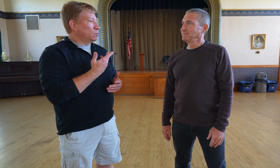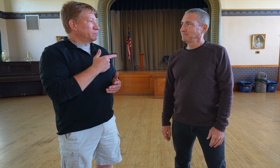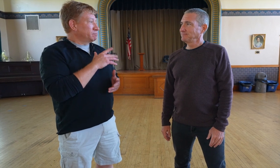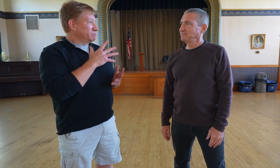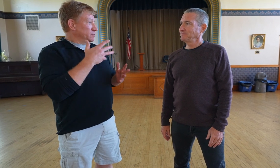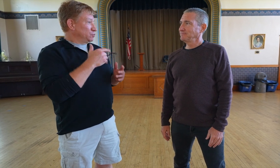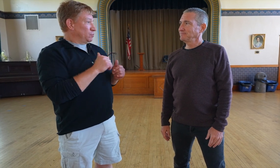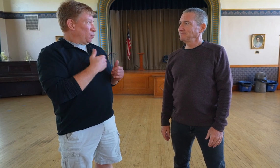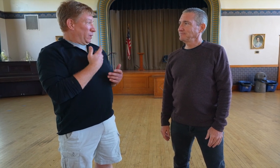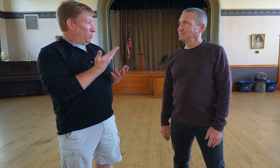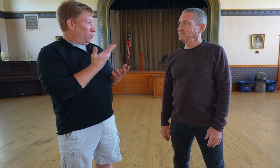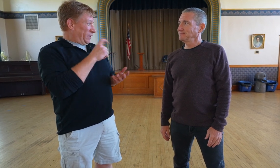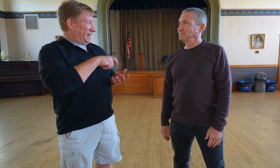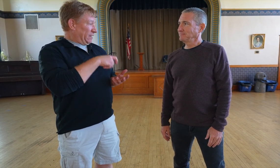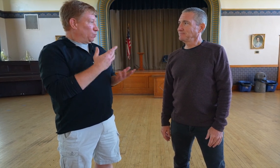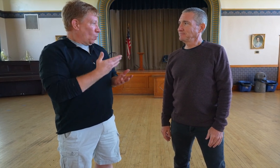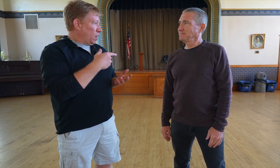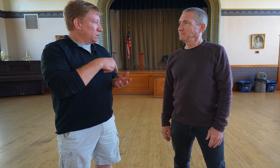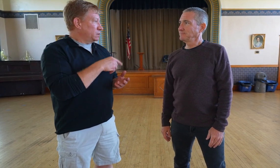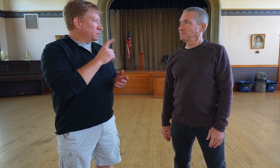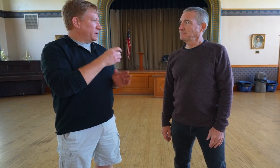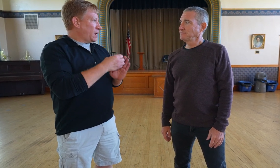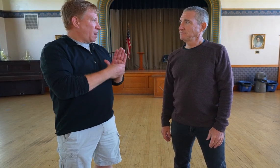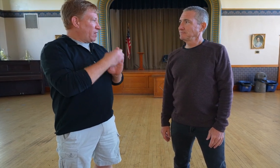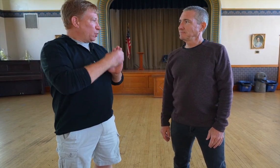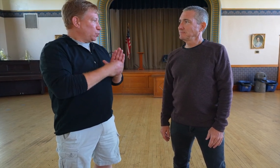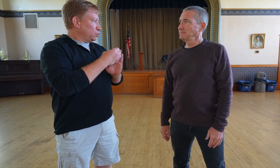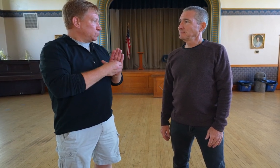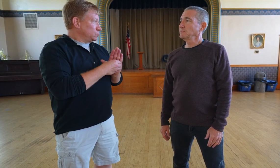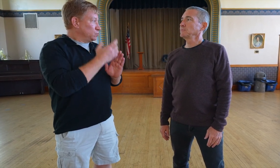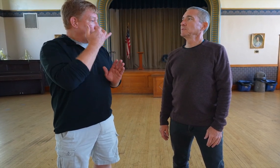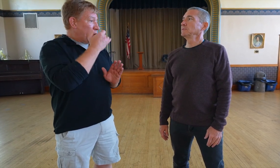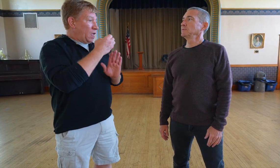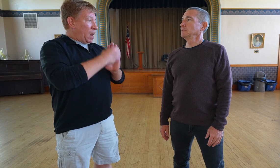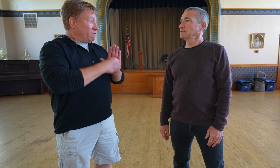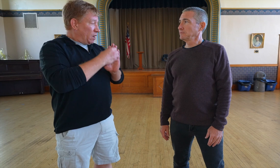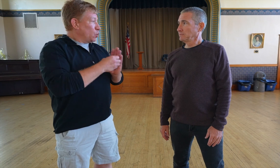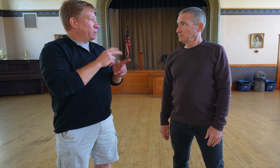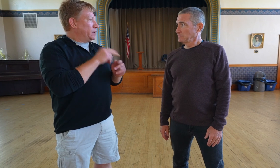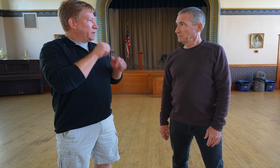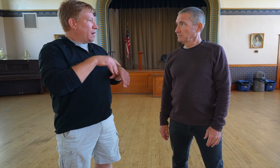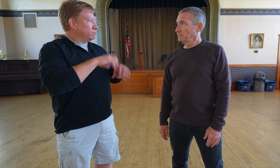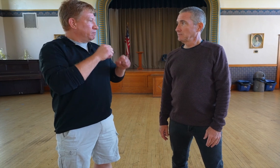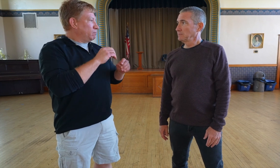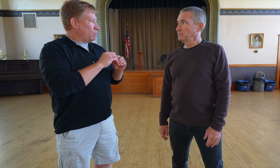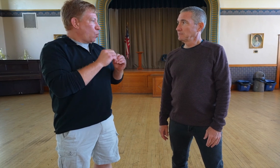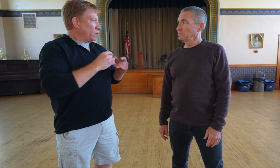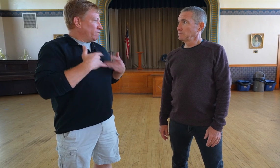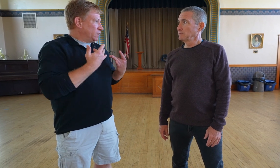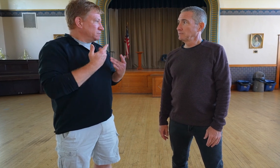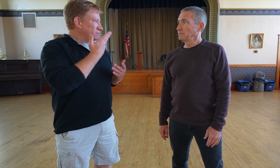One thing we need here is an elevator. Once we have an elevator, we can host more events here